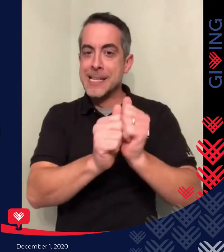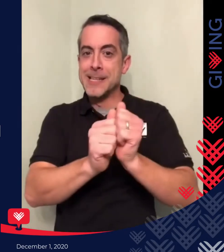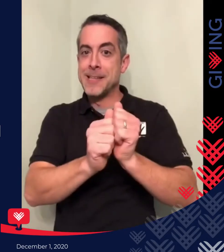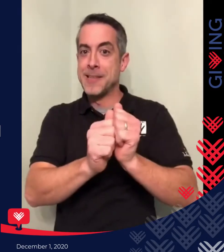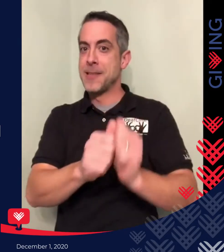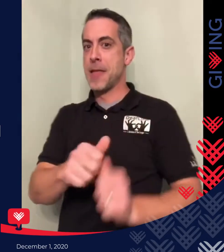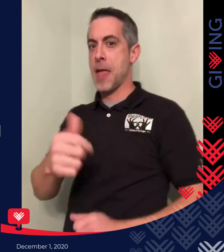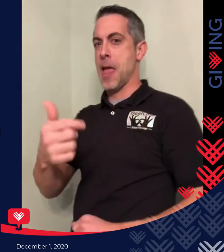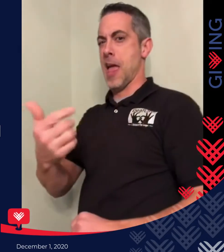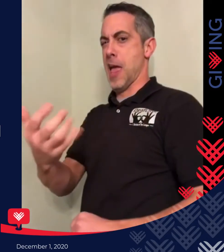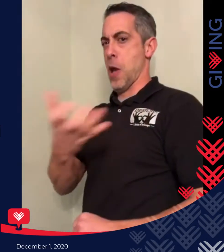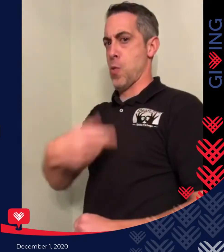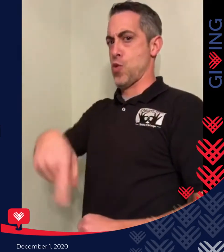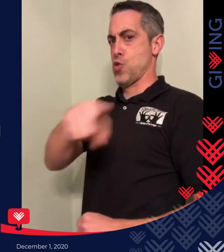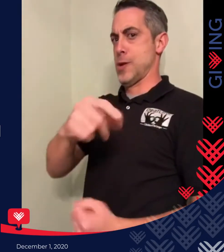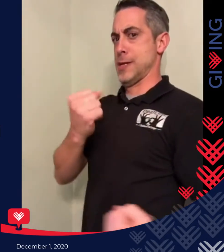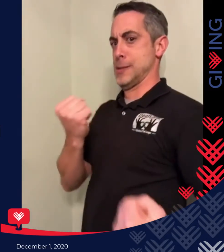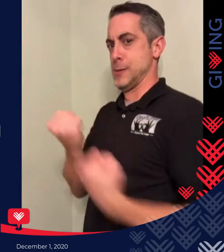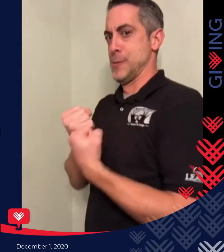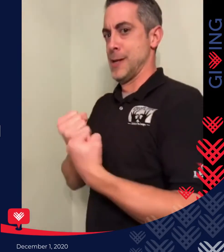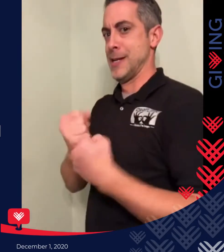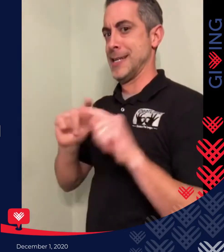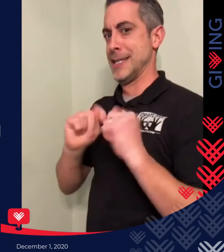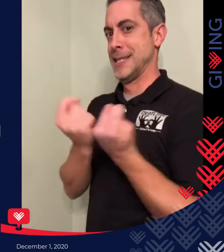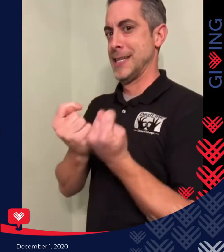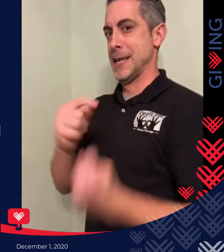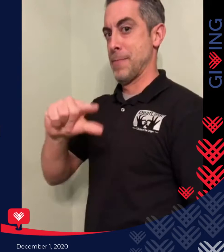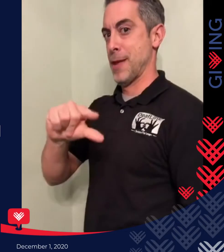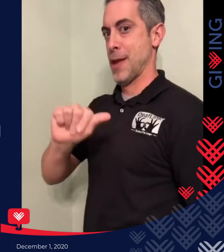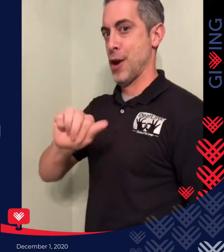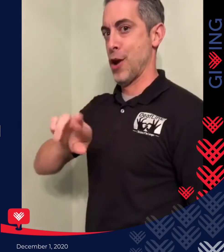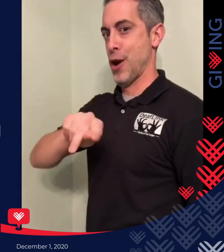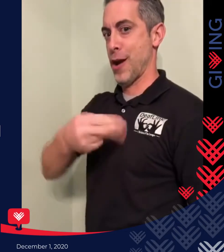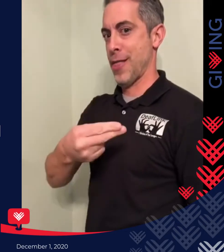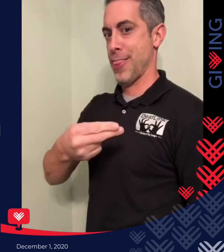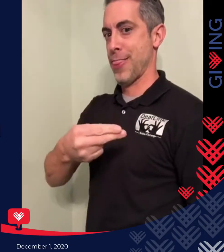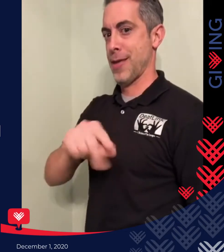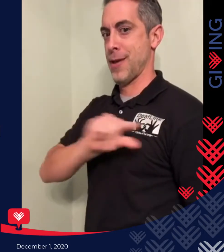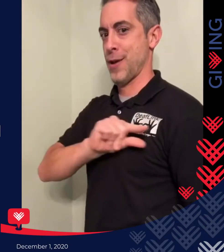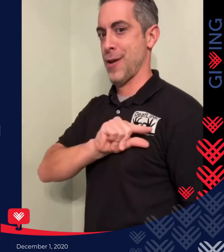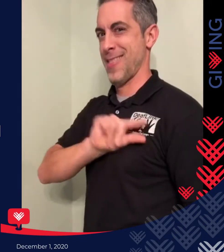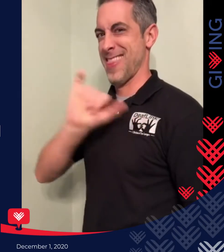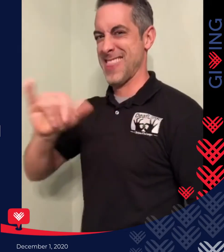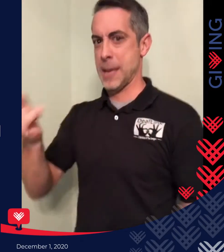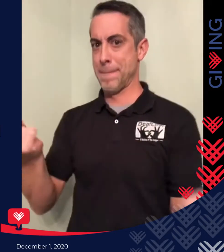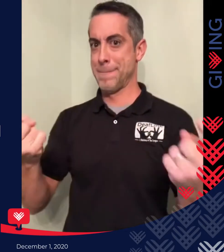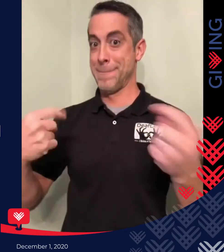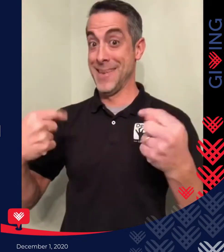and get this competition going. I am asking for you to support Team Garth. That's me!